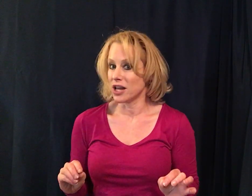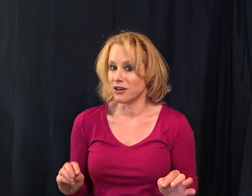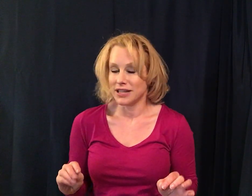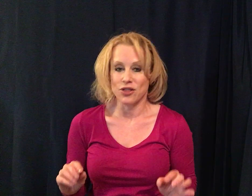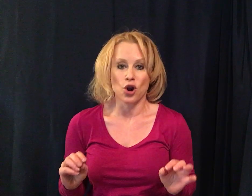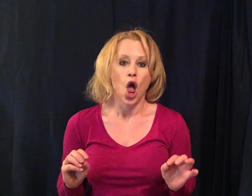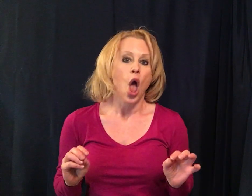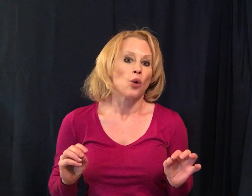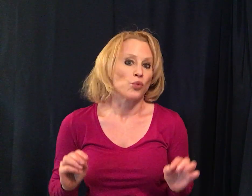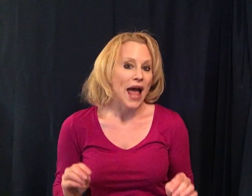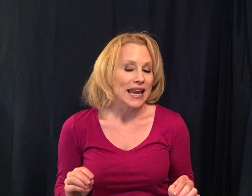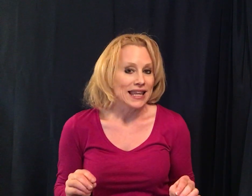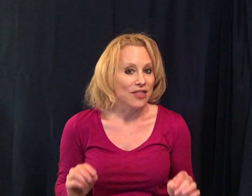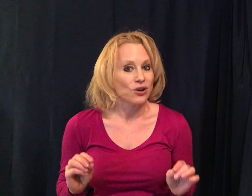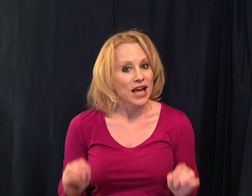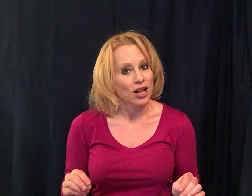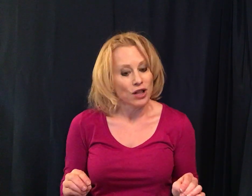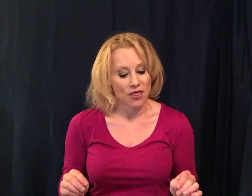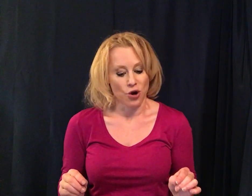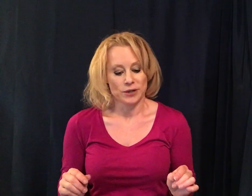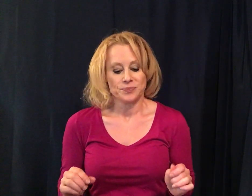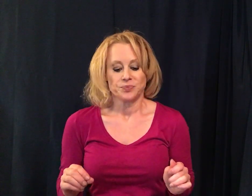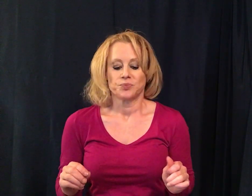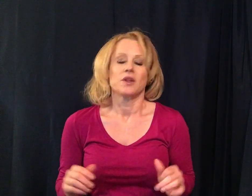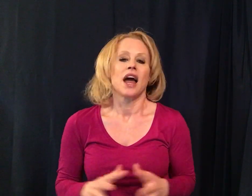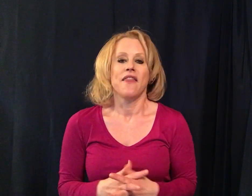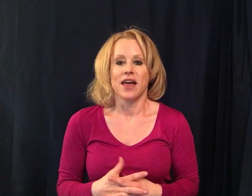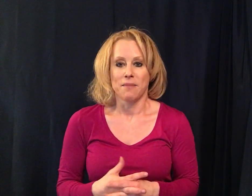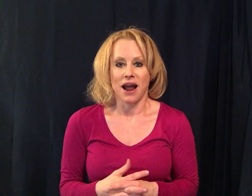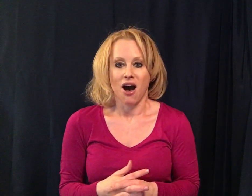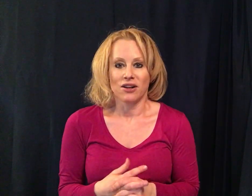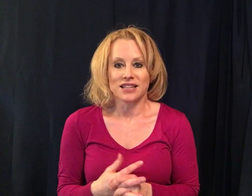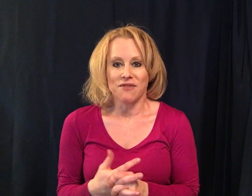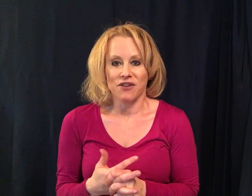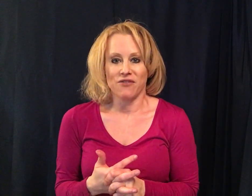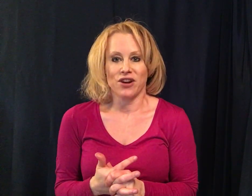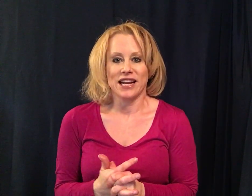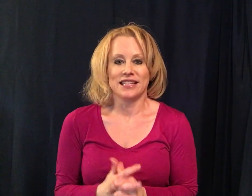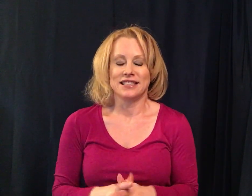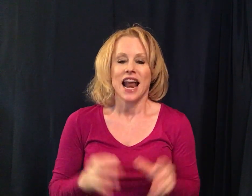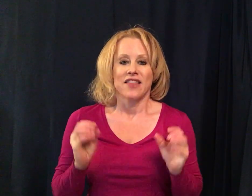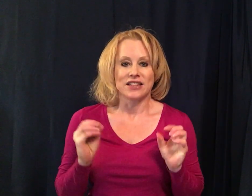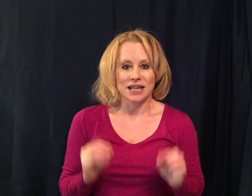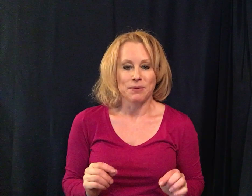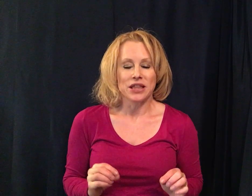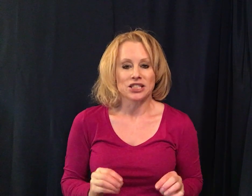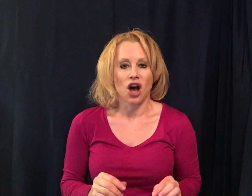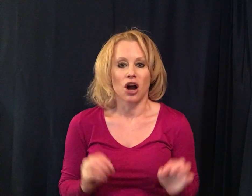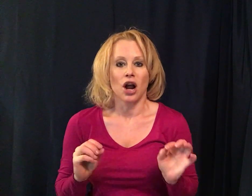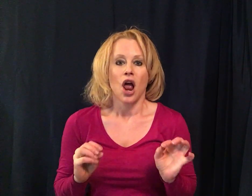leather red leather yellow leather and then my all-time favorite is the tip of the tongue the